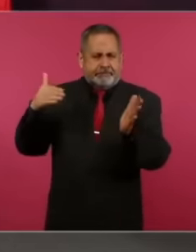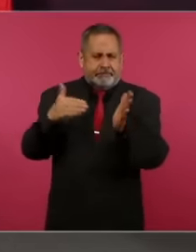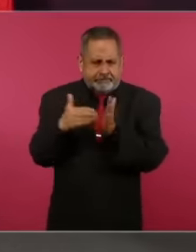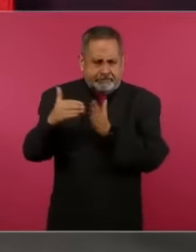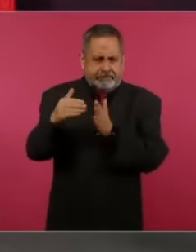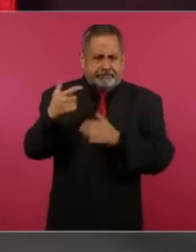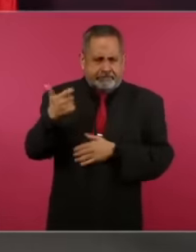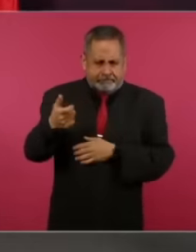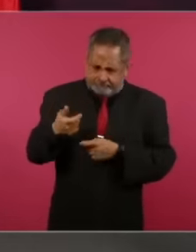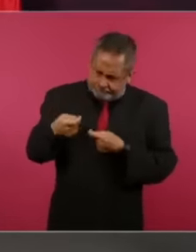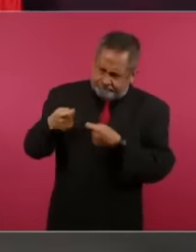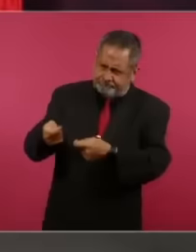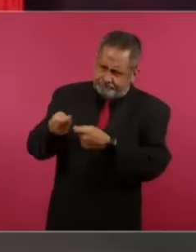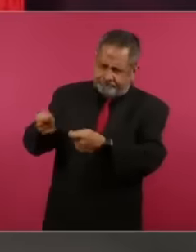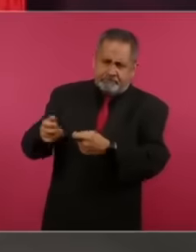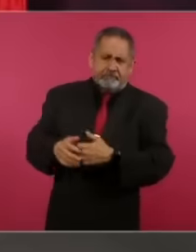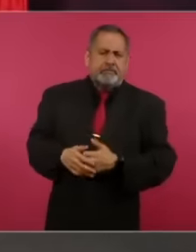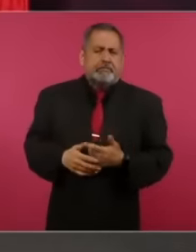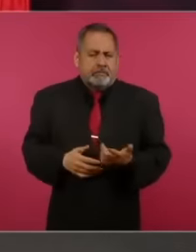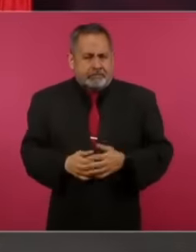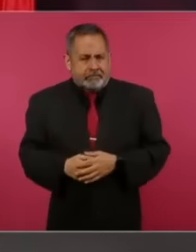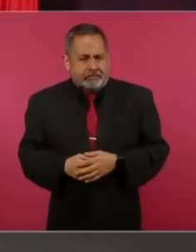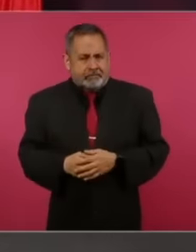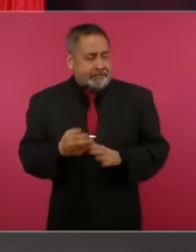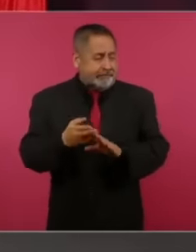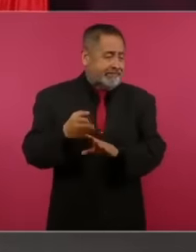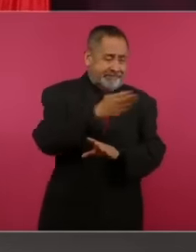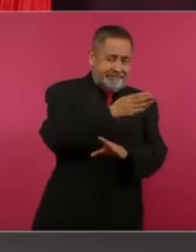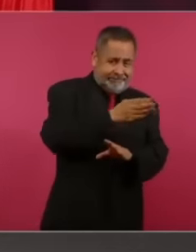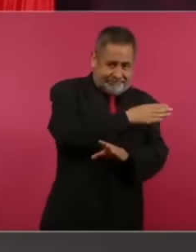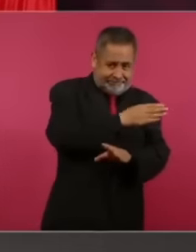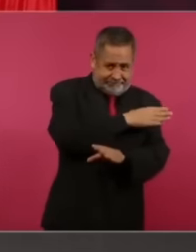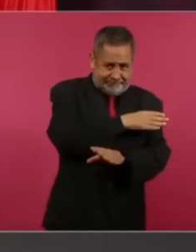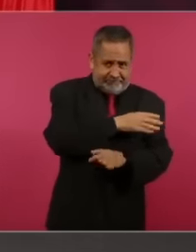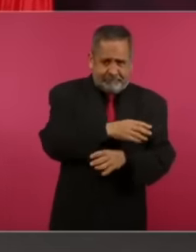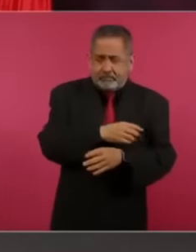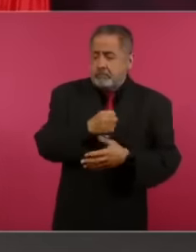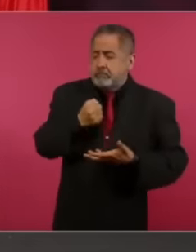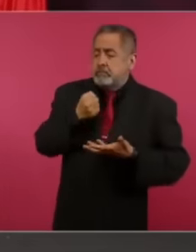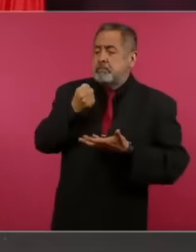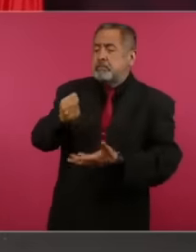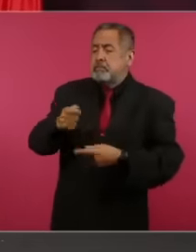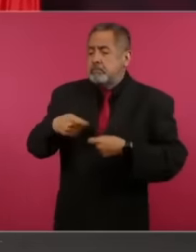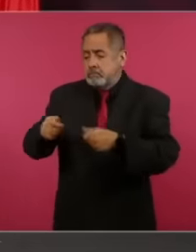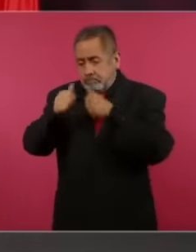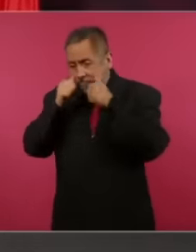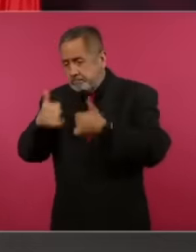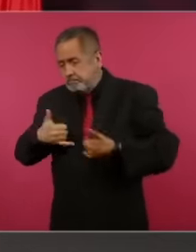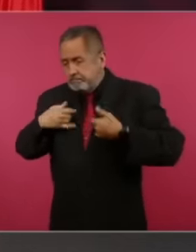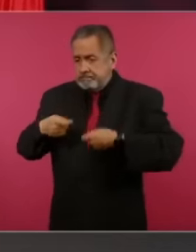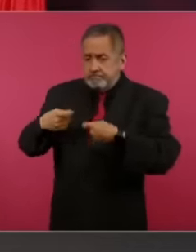pesos, do you know how much they allocated to young people in recent years? five governments